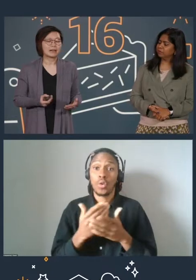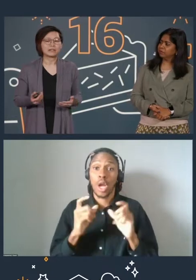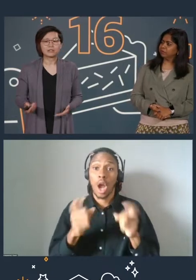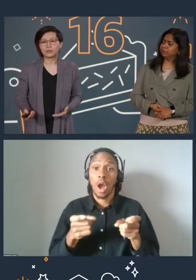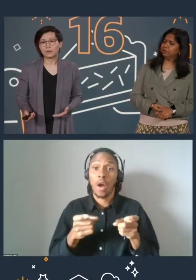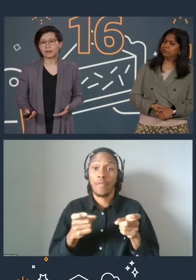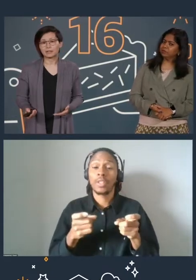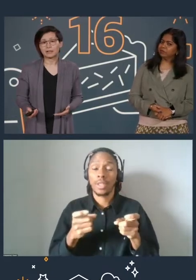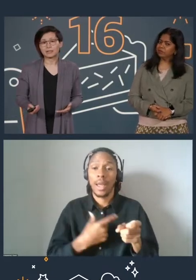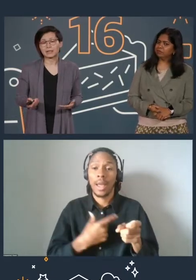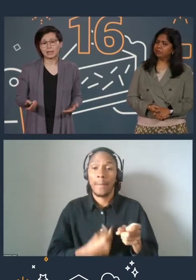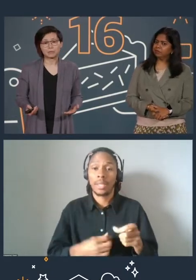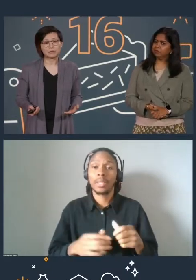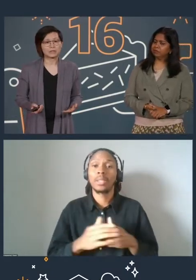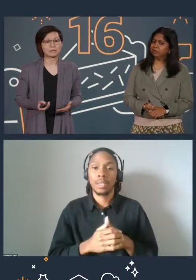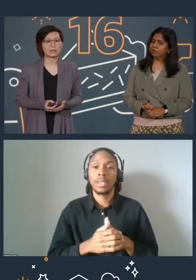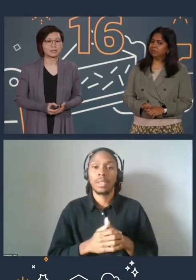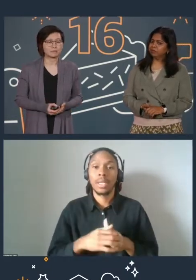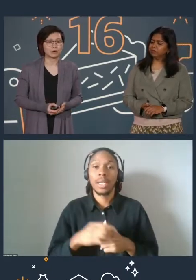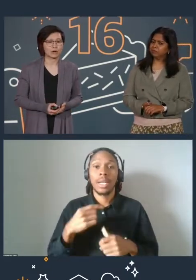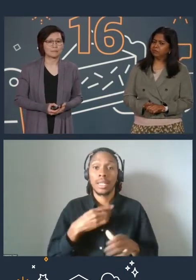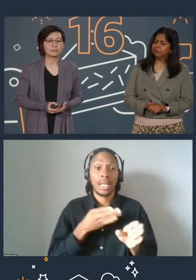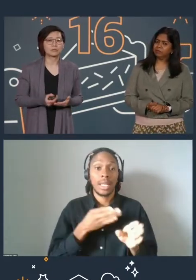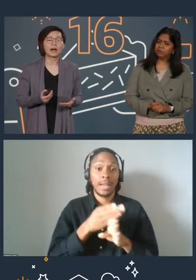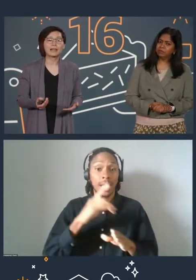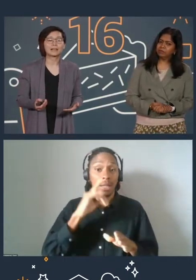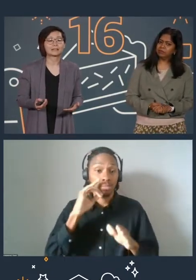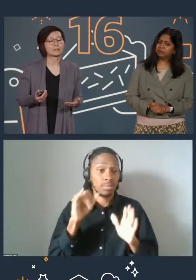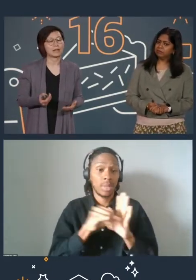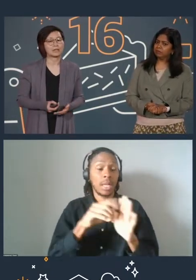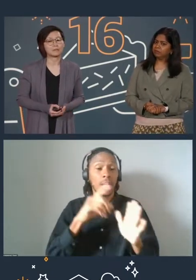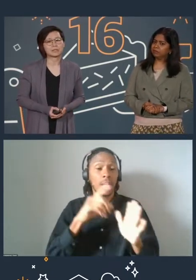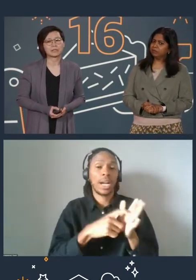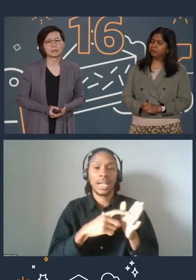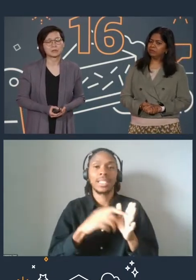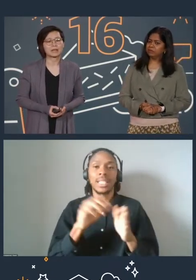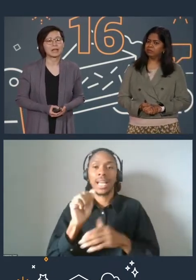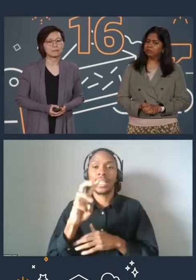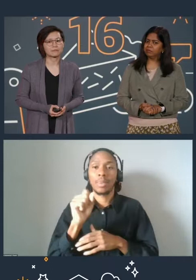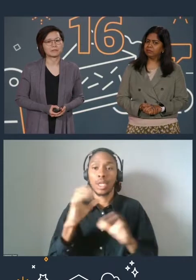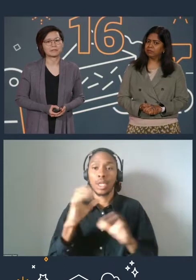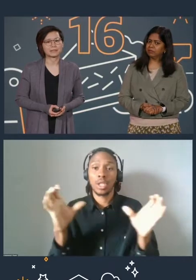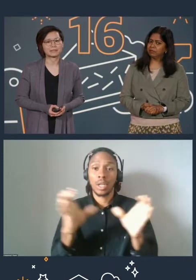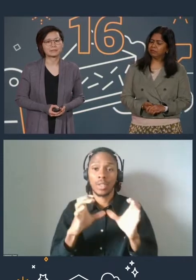our industry recognized AWS certification program to highlight your AWS skills and proficiency.